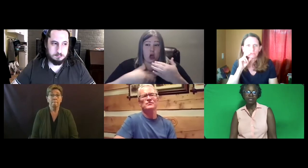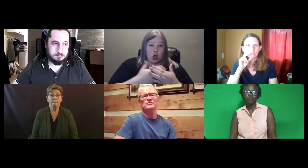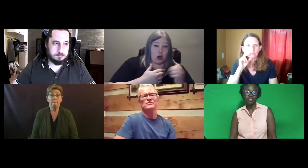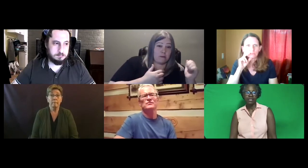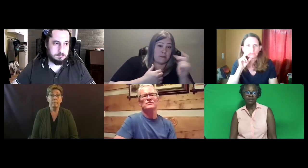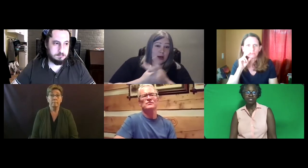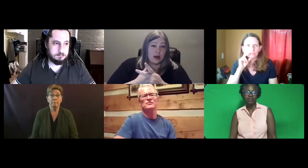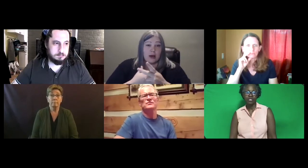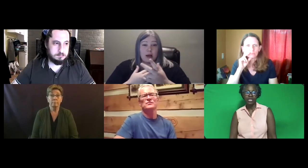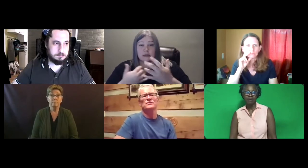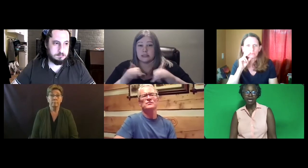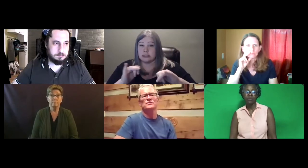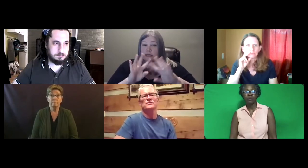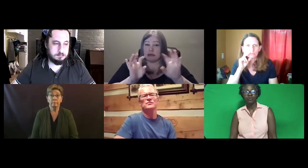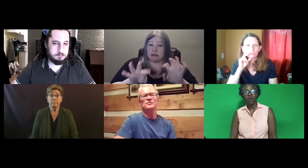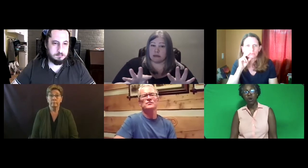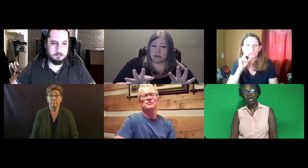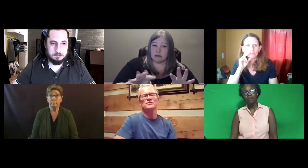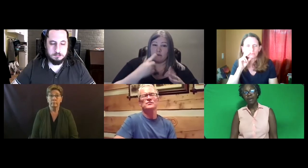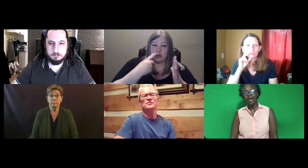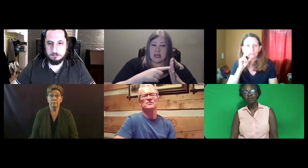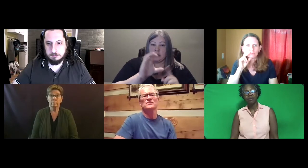the process of shifting them. I don't know if they're all coming back or not.